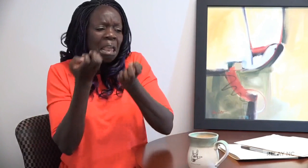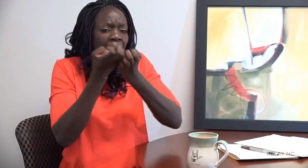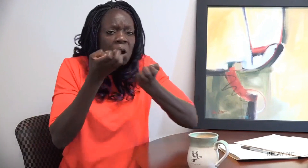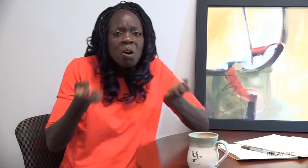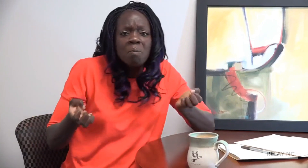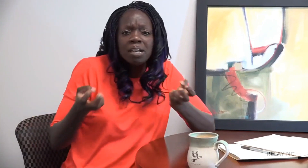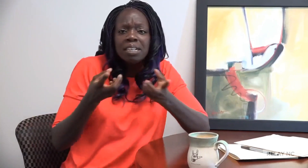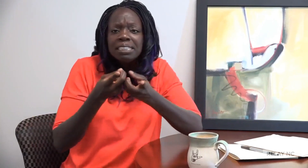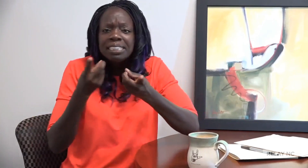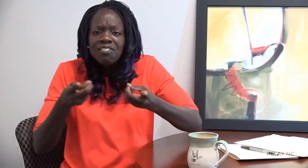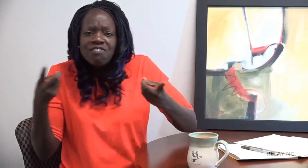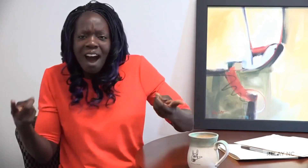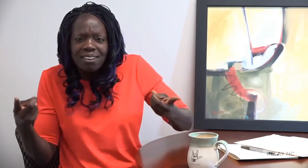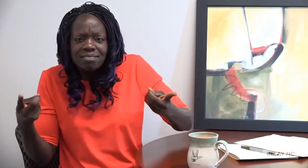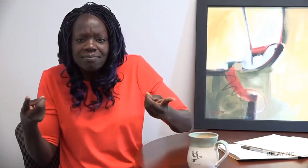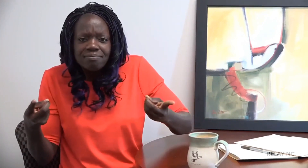(equipment, devices, etc.)